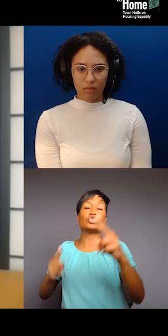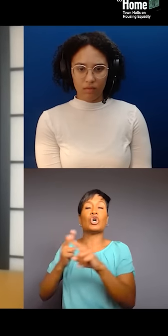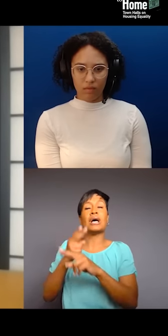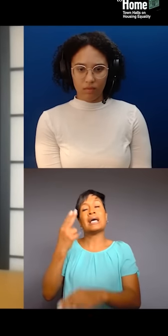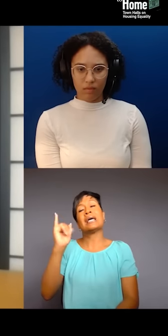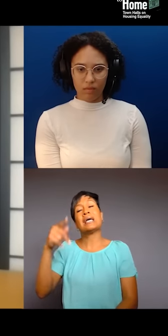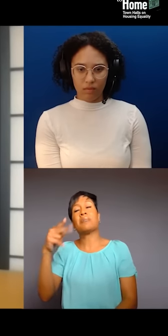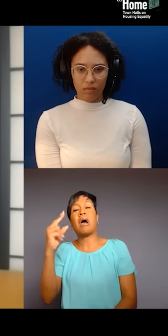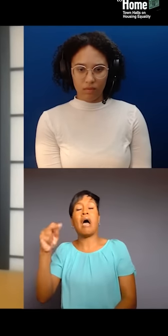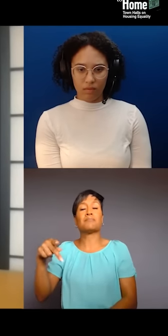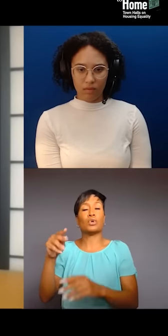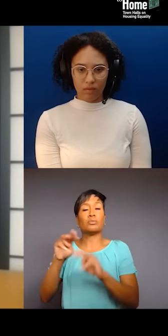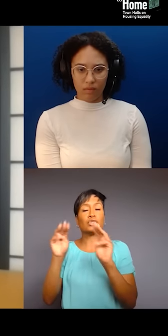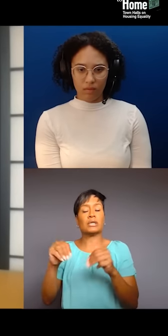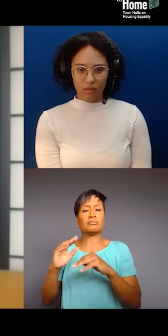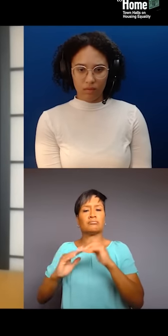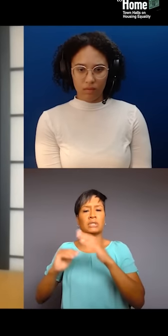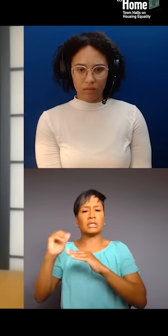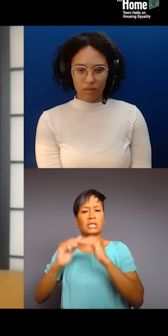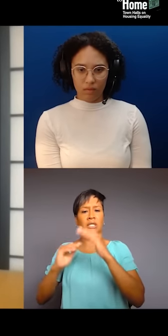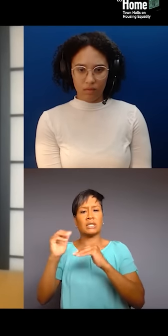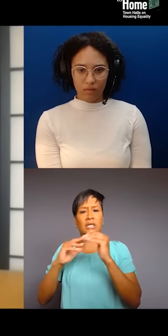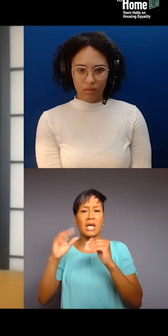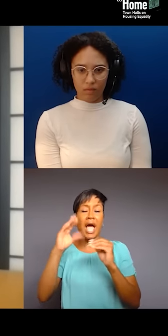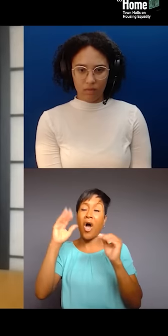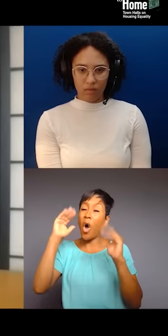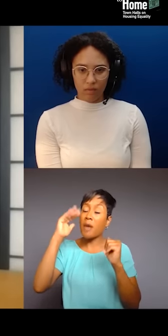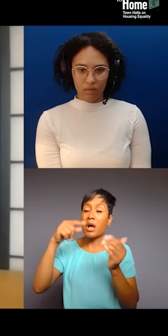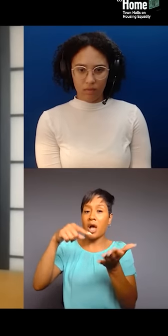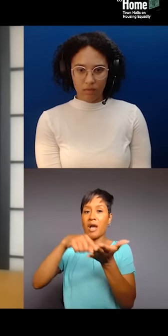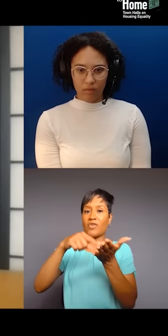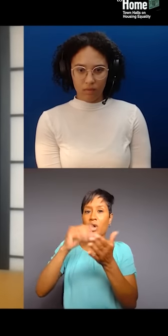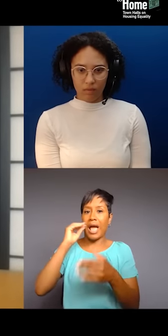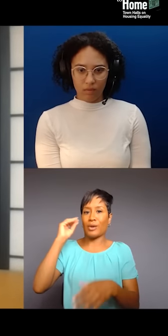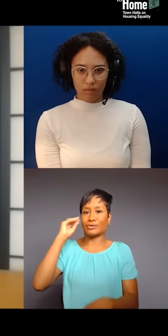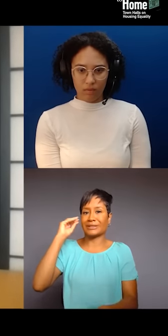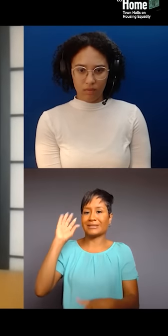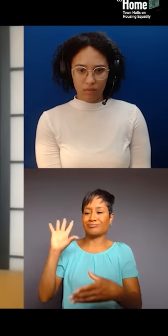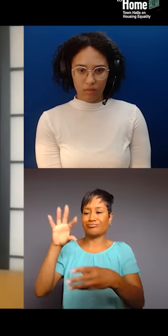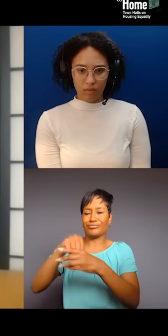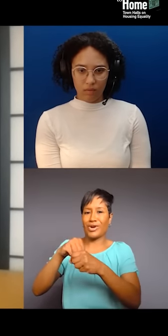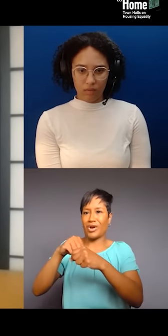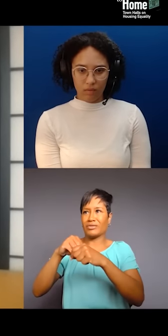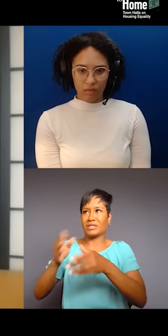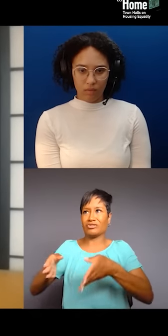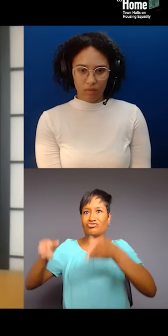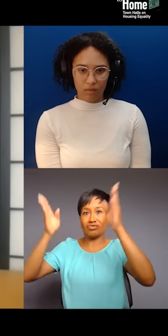that is going to be part of that structure is actually affordable, unlike the majority of the housing structures